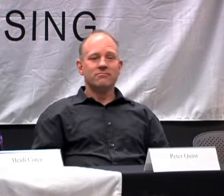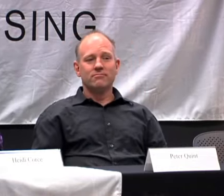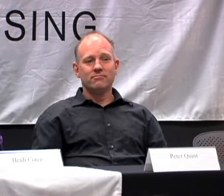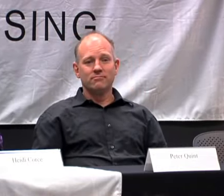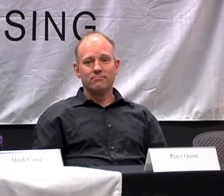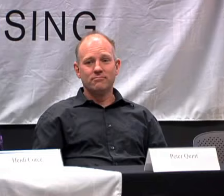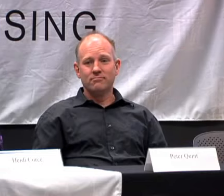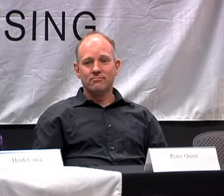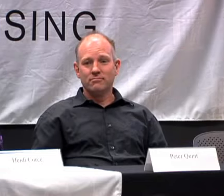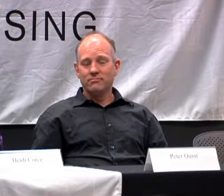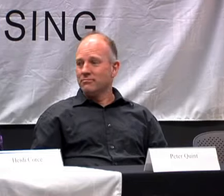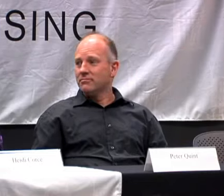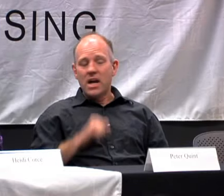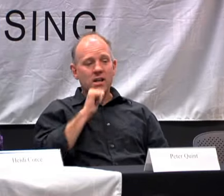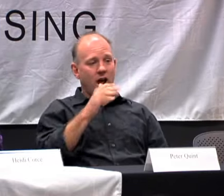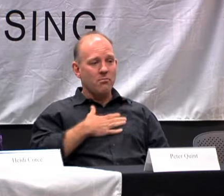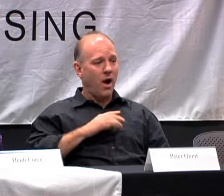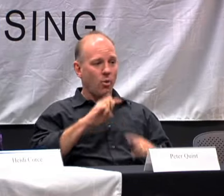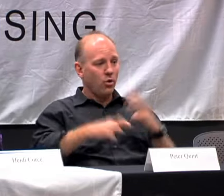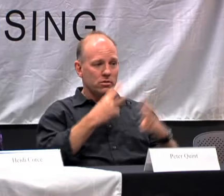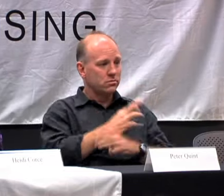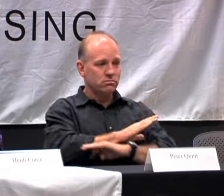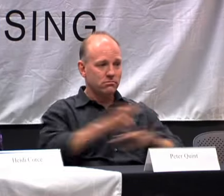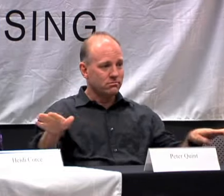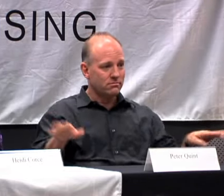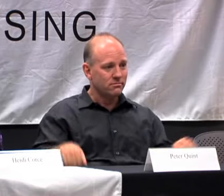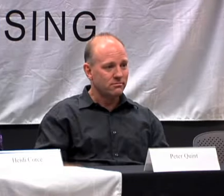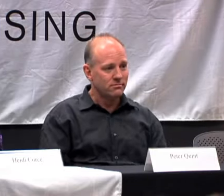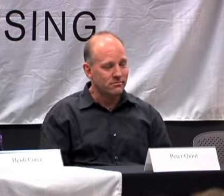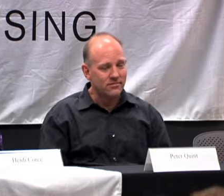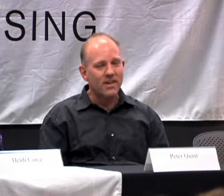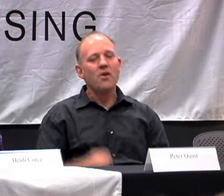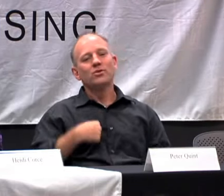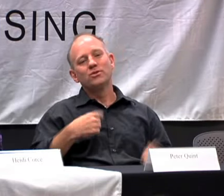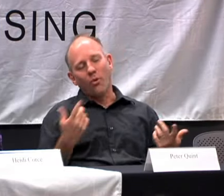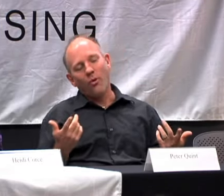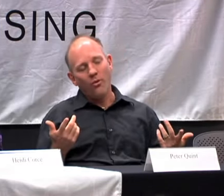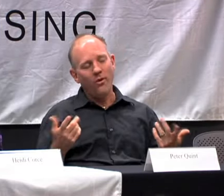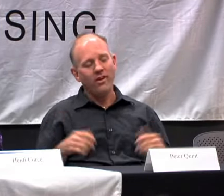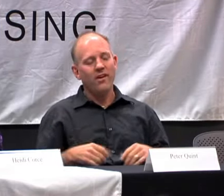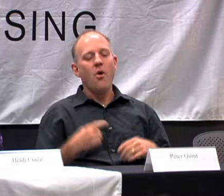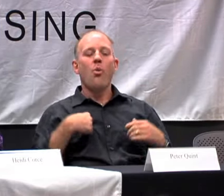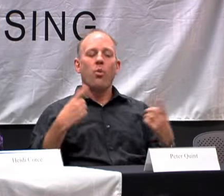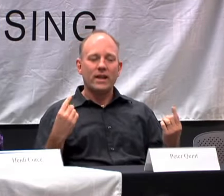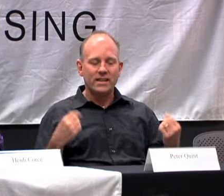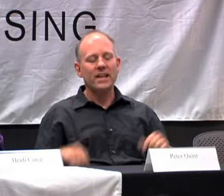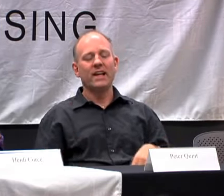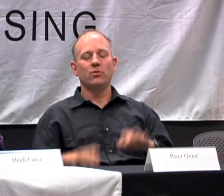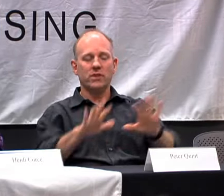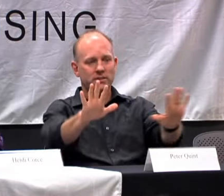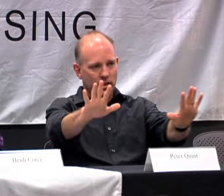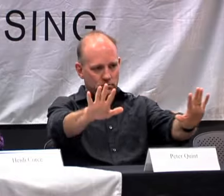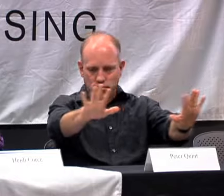THIS IS NOT GOING TO HAPPEN ANYMORE. THAT'S NOT IN MY WORLD. SO, WHAT I